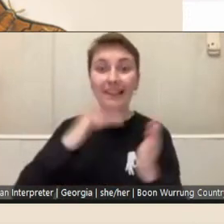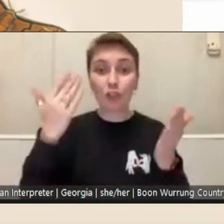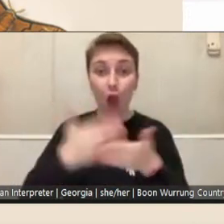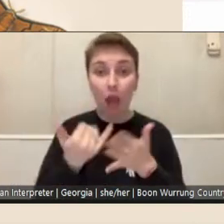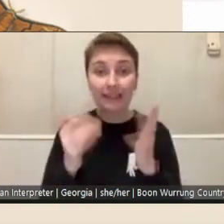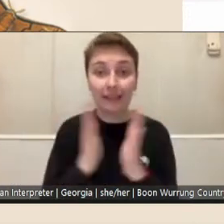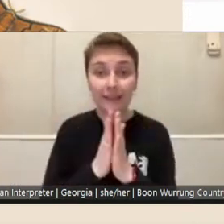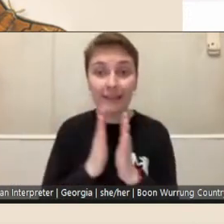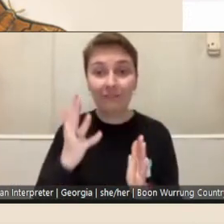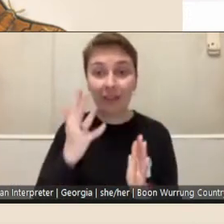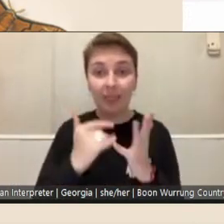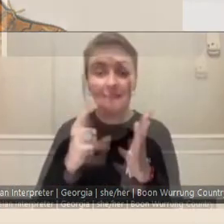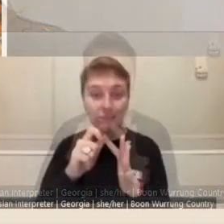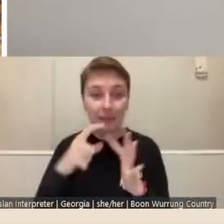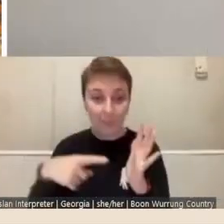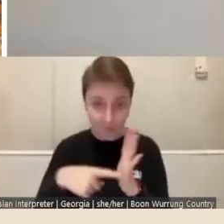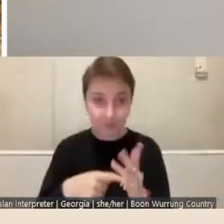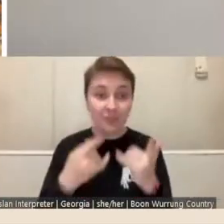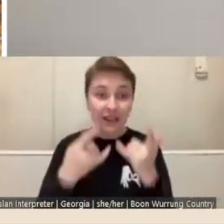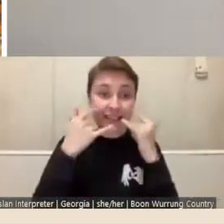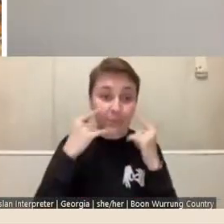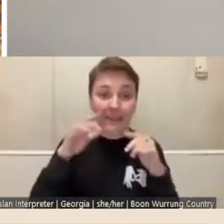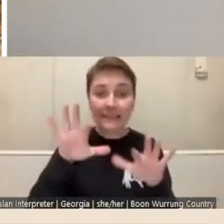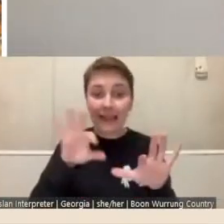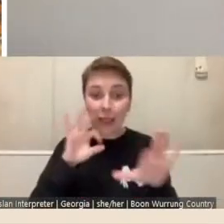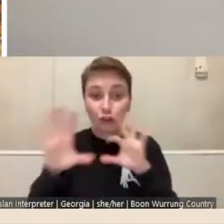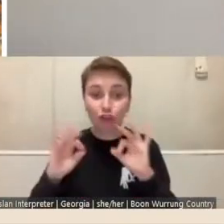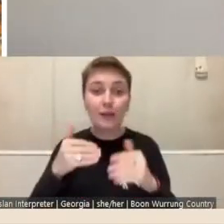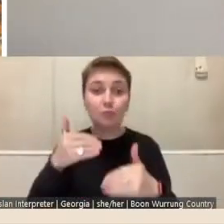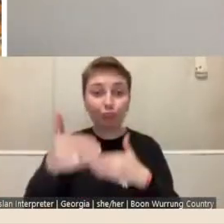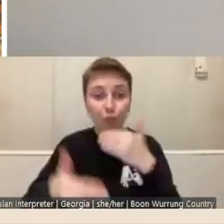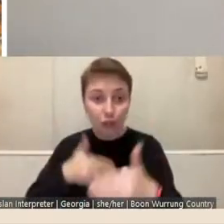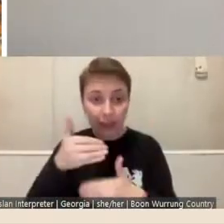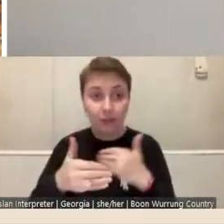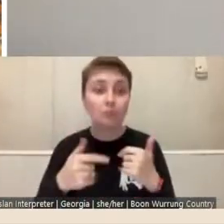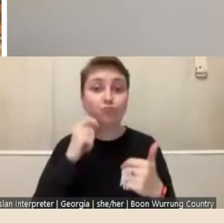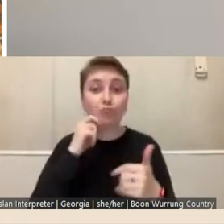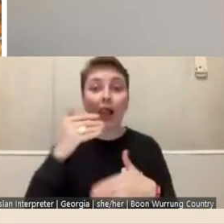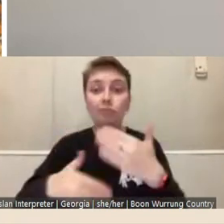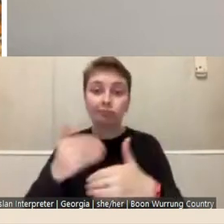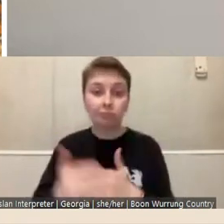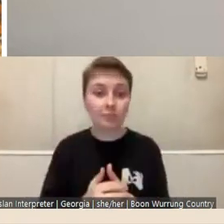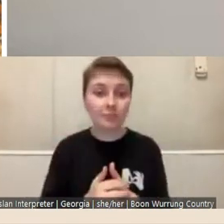the assessment and selection process will take place. Assessors will be looking at your